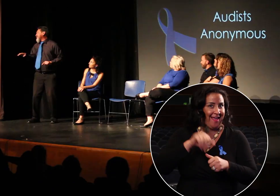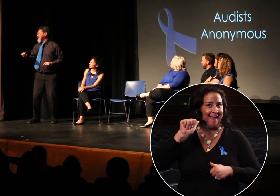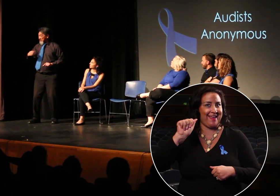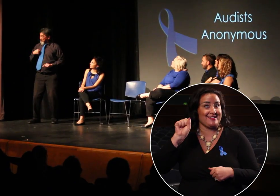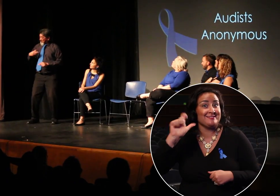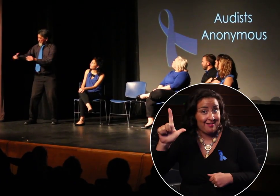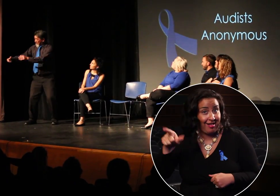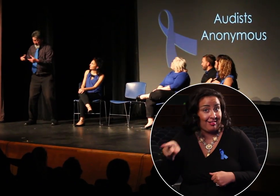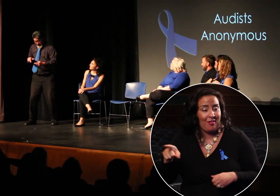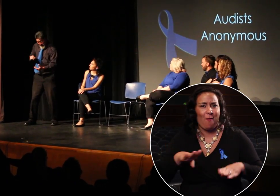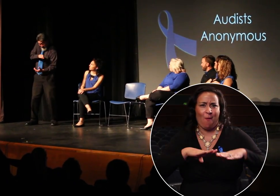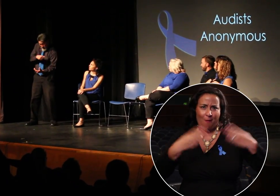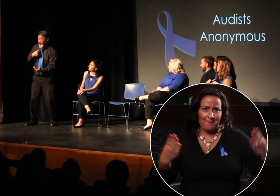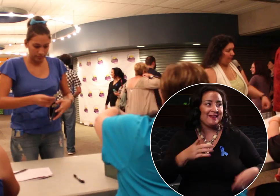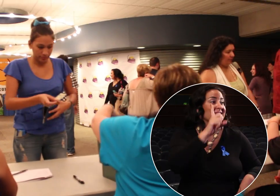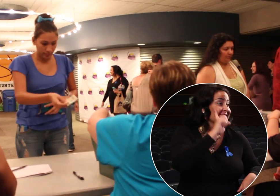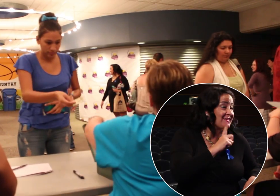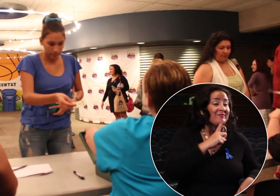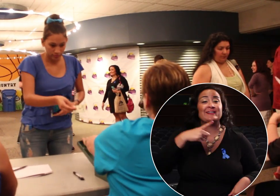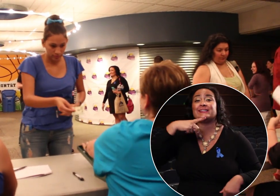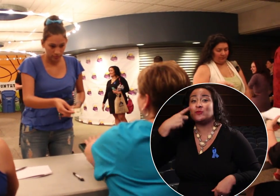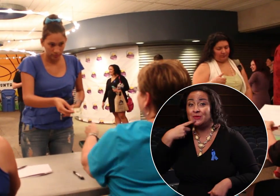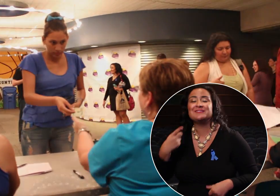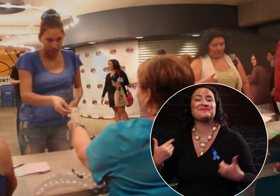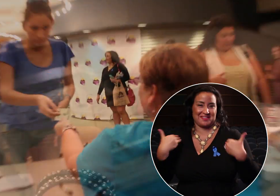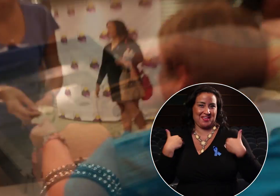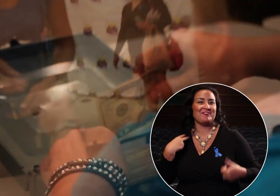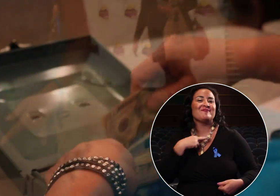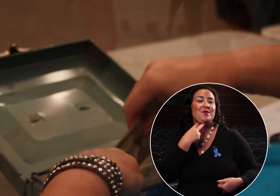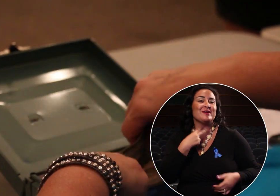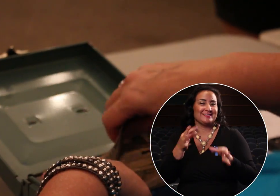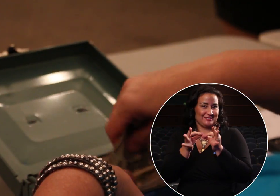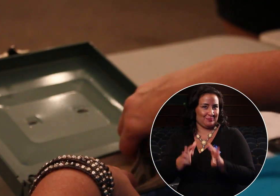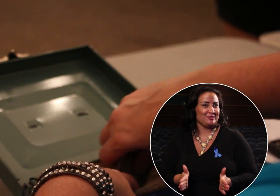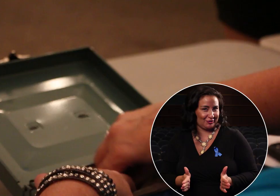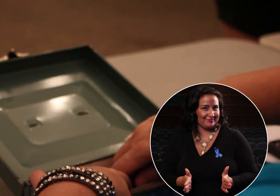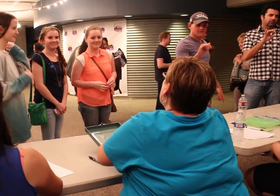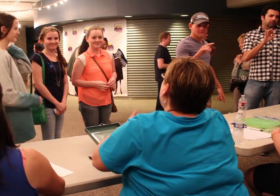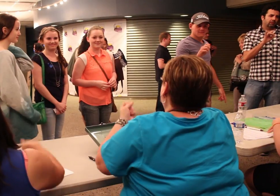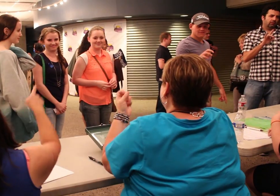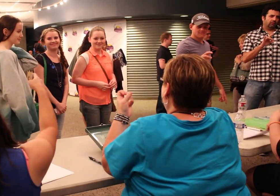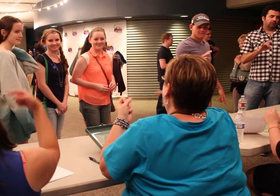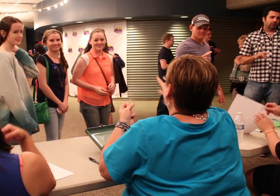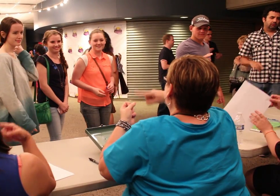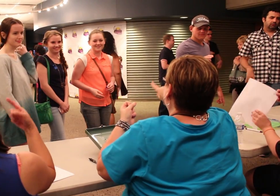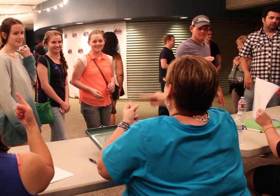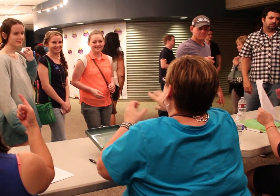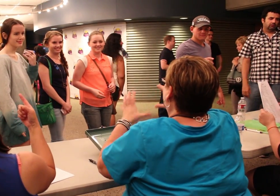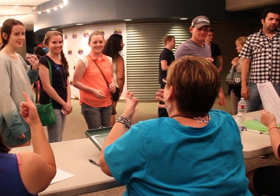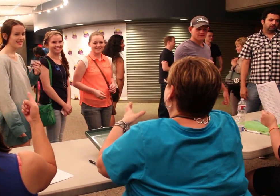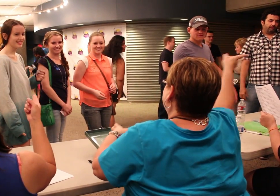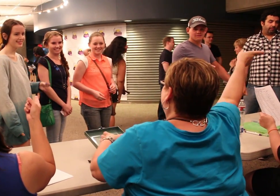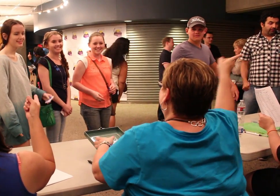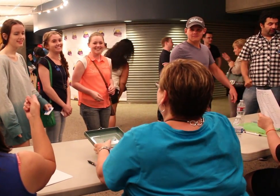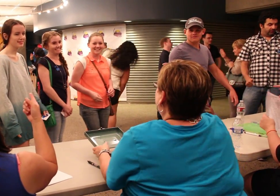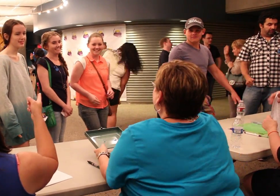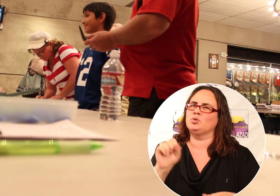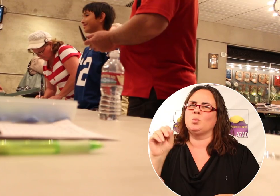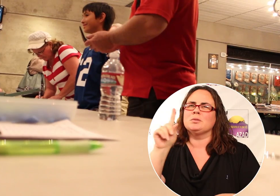The show was able to be open to Deaf and hearing people with ASL and voice interpreters. Video: "A lot of your classmates are in there."